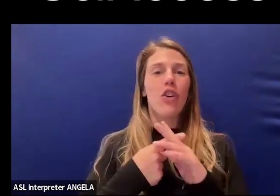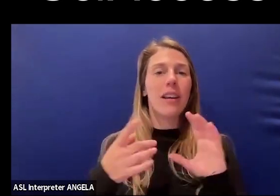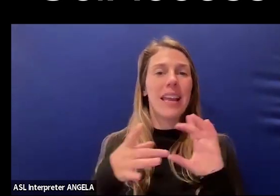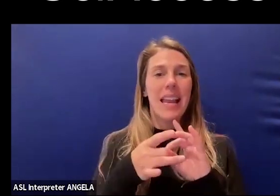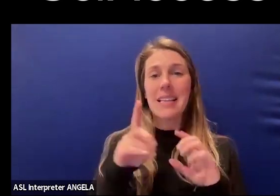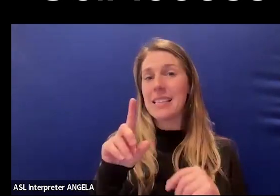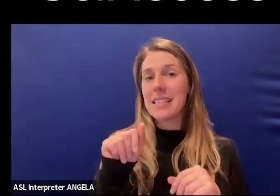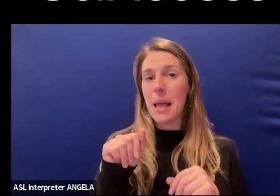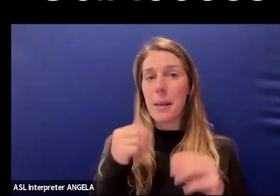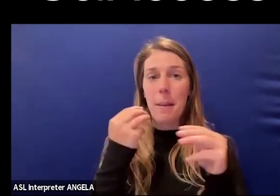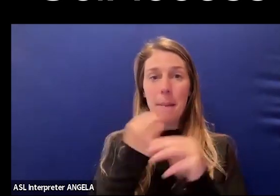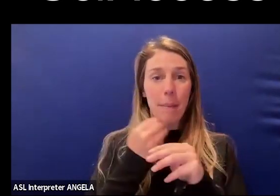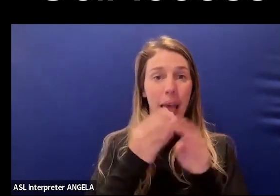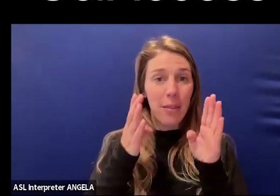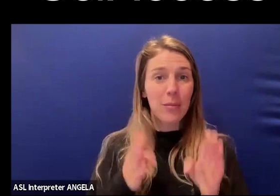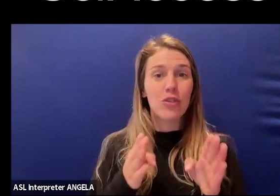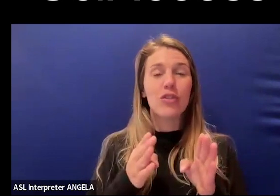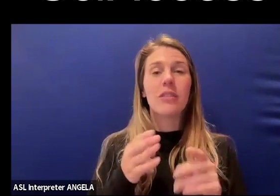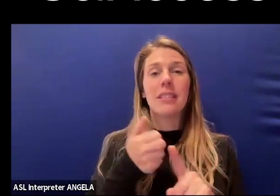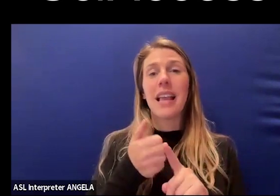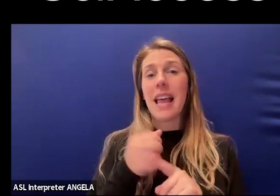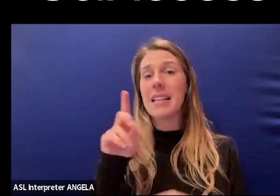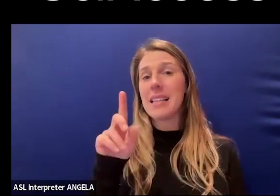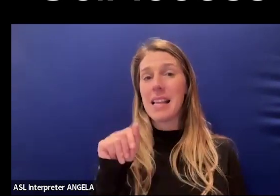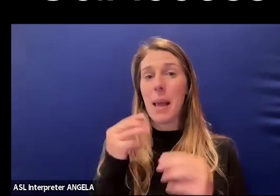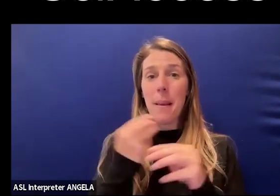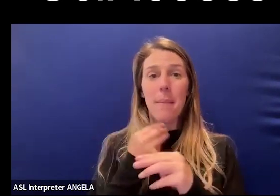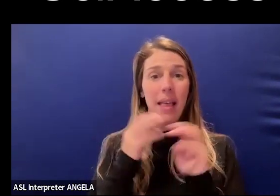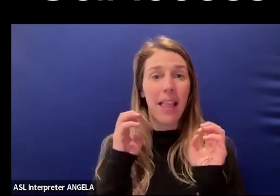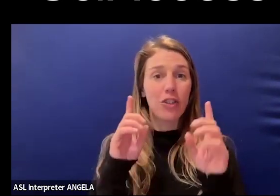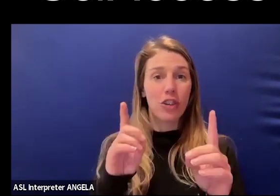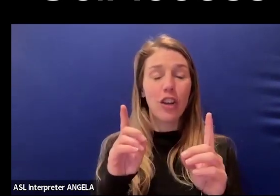disabled mathematicians and disabled math educators,